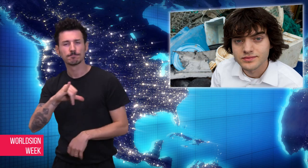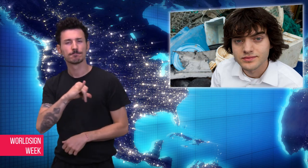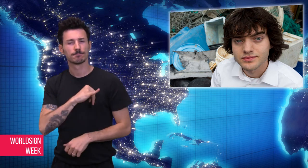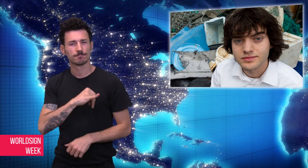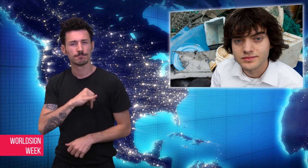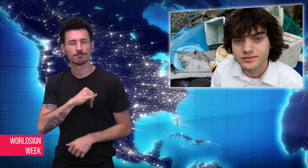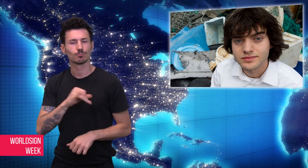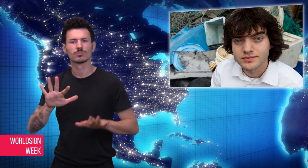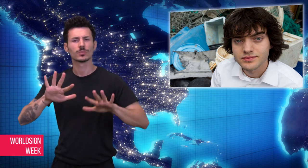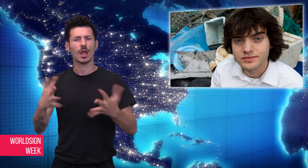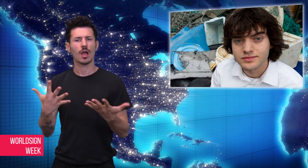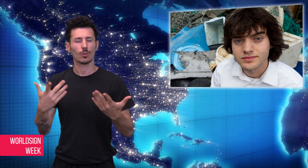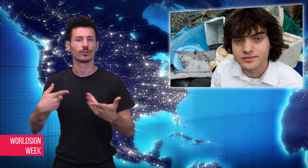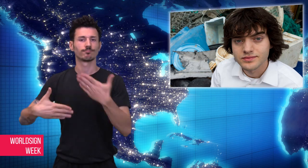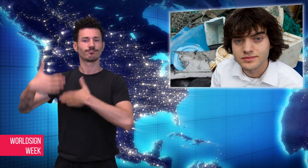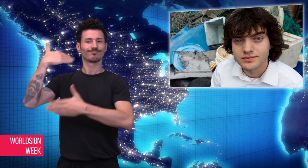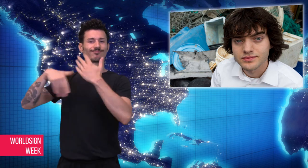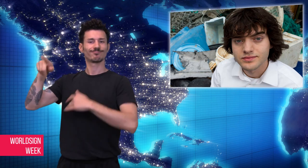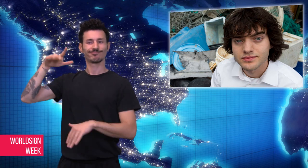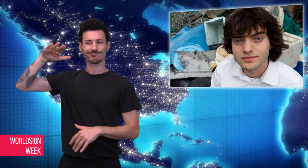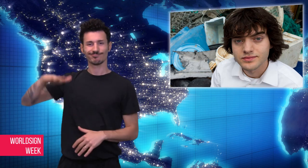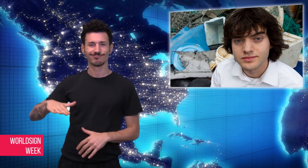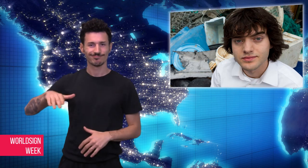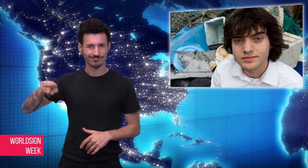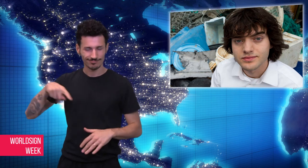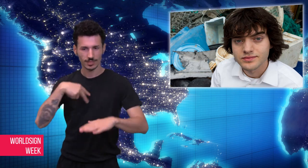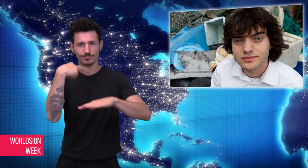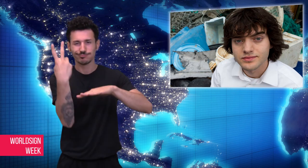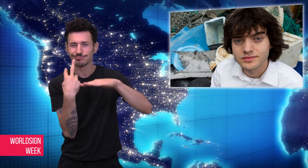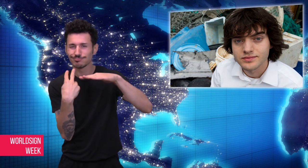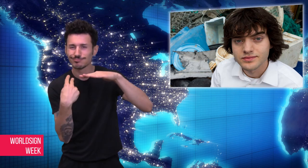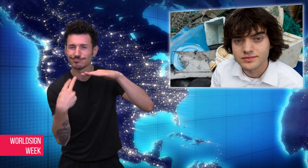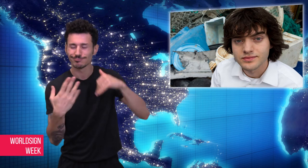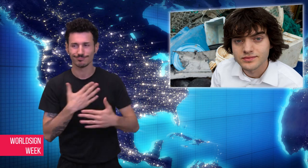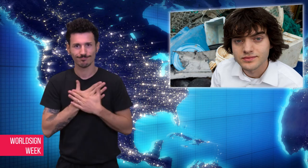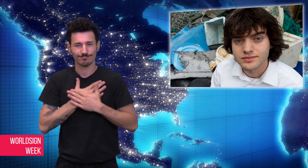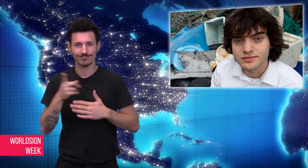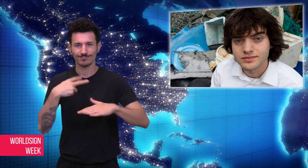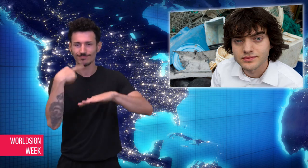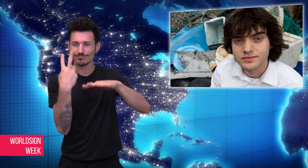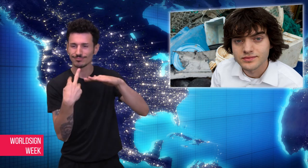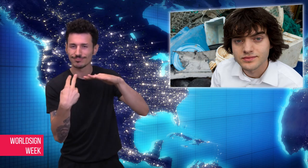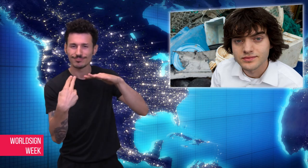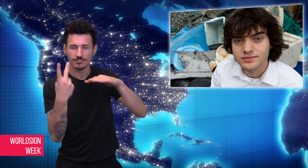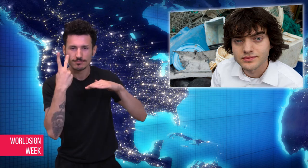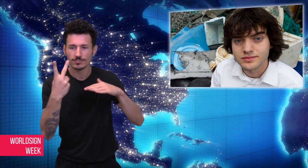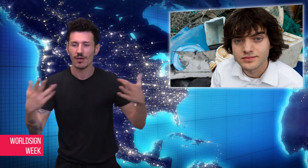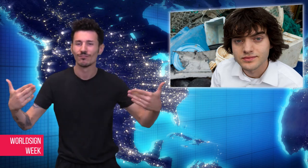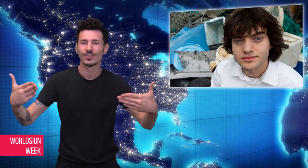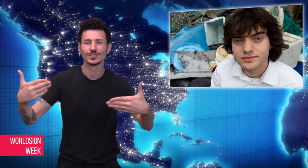a teenager and saw more plastics bags than fish. He and his organization